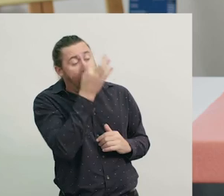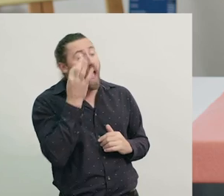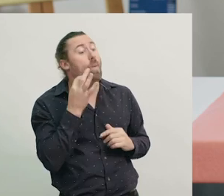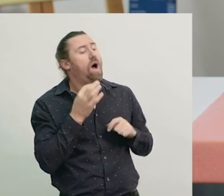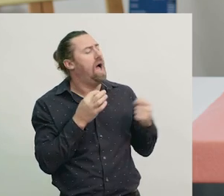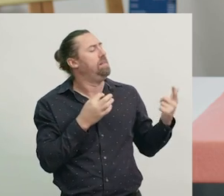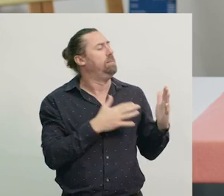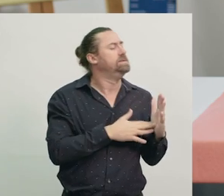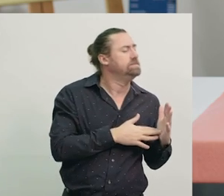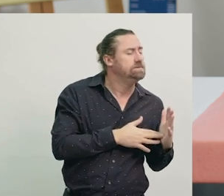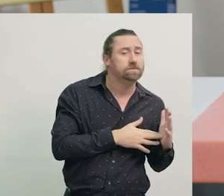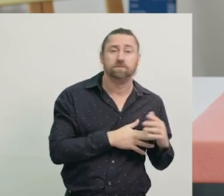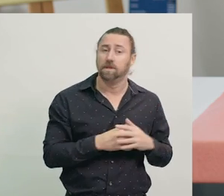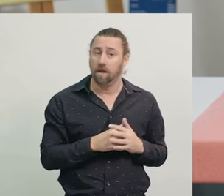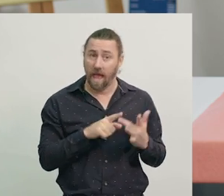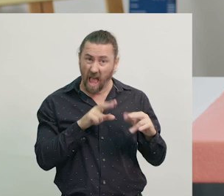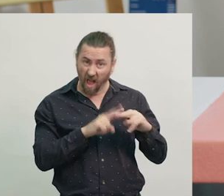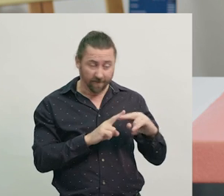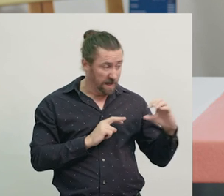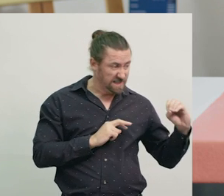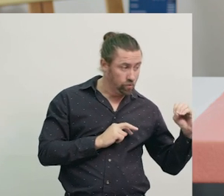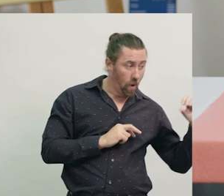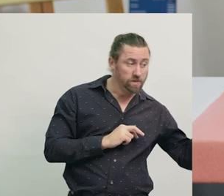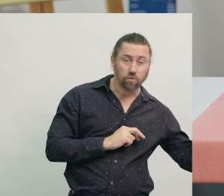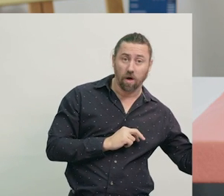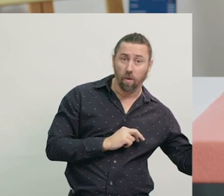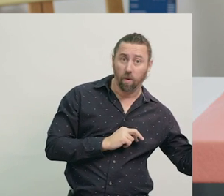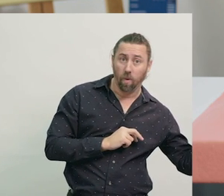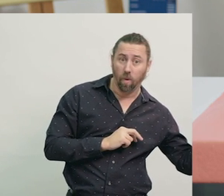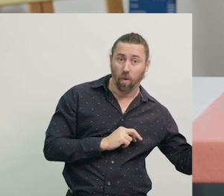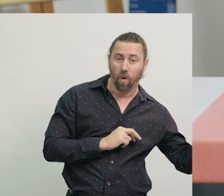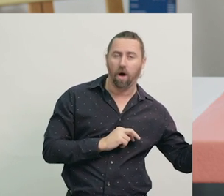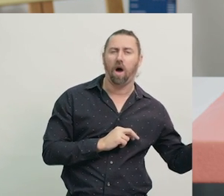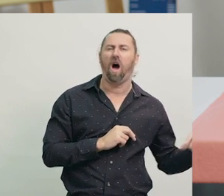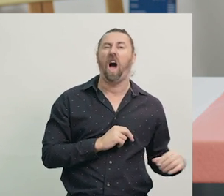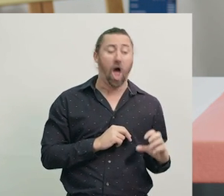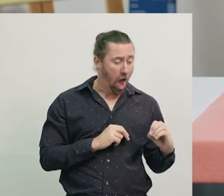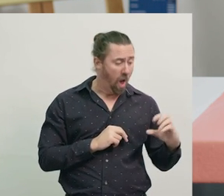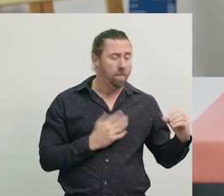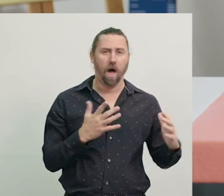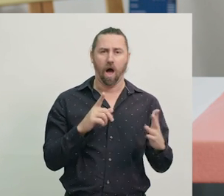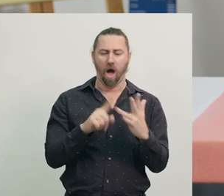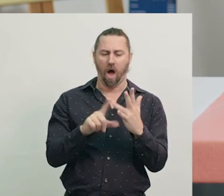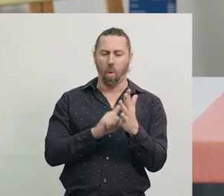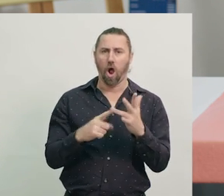When the last two numbers on a digital clock are zeros [00], it’s an o’clock time.